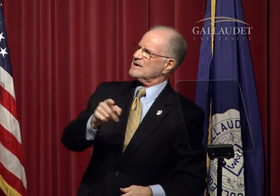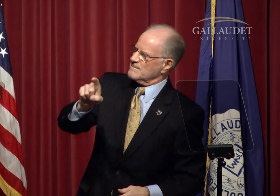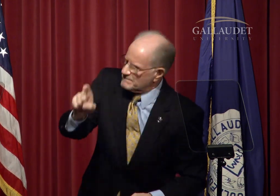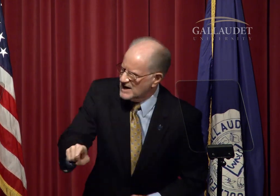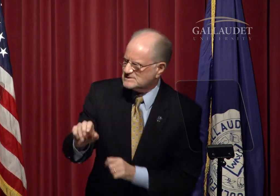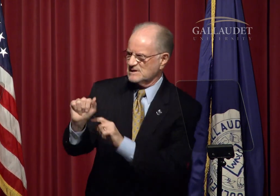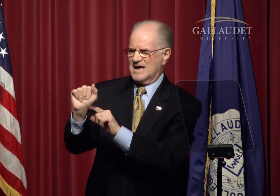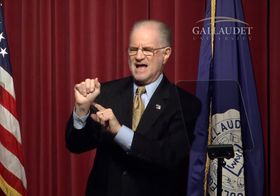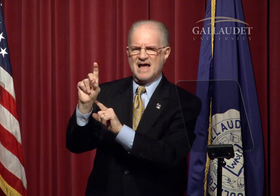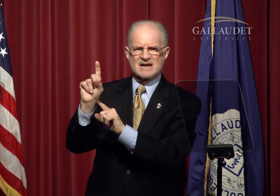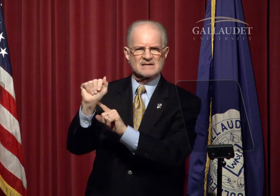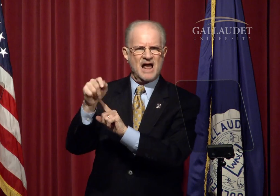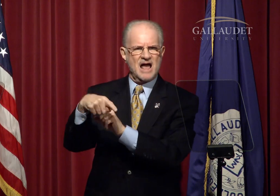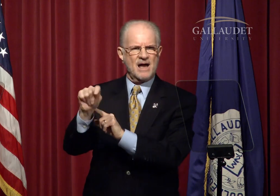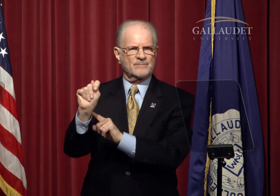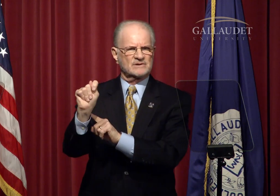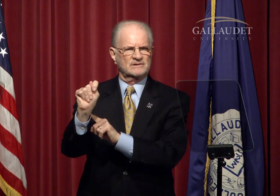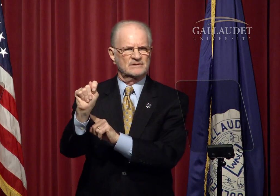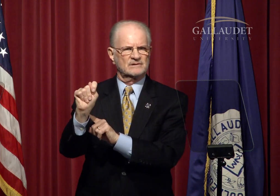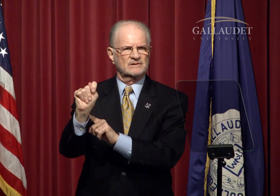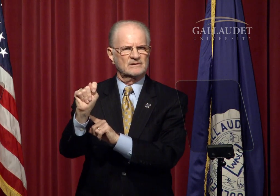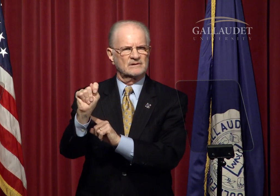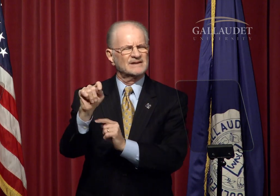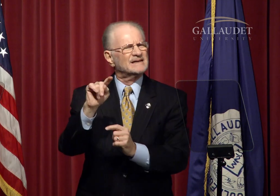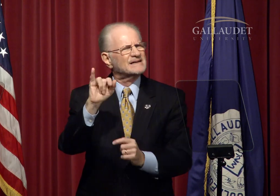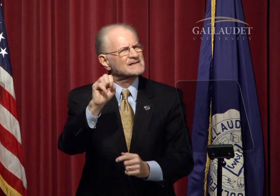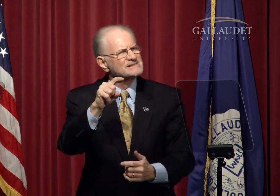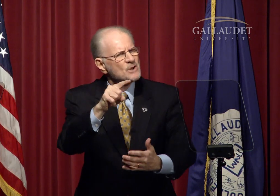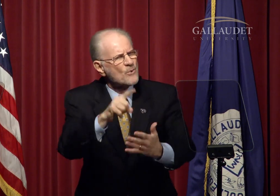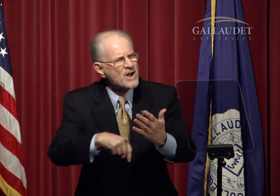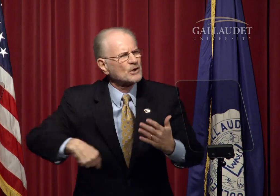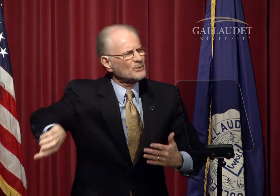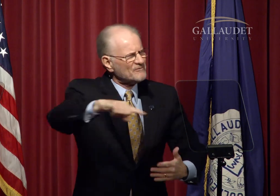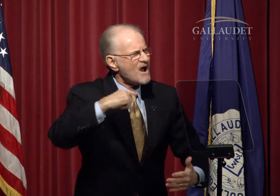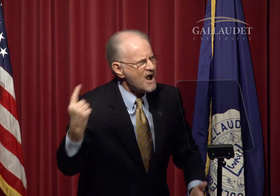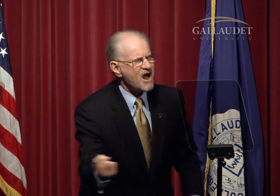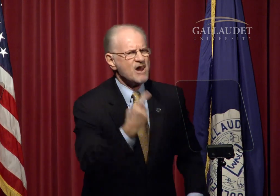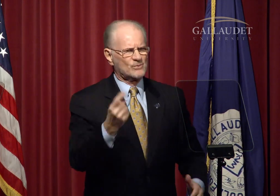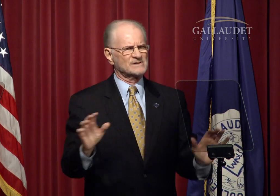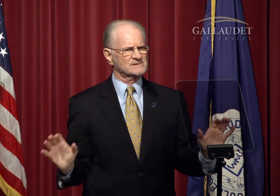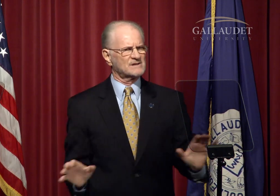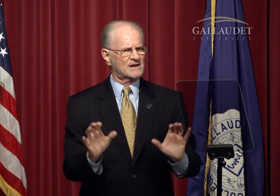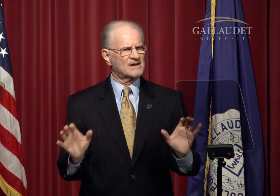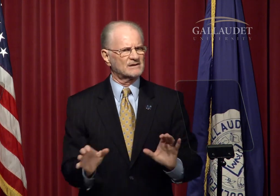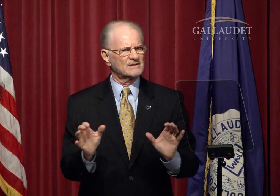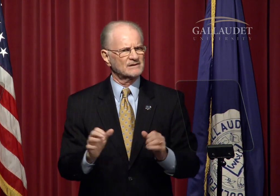and so we must adapt. It's what we've always done.